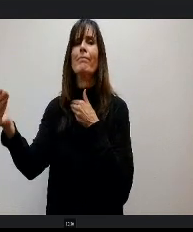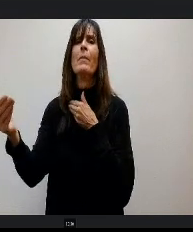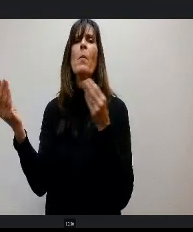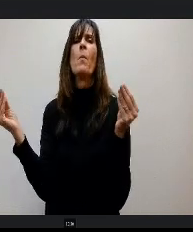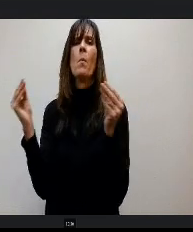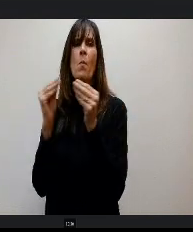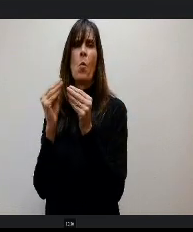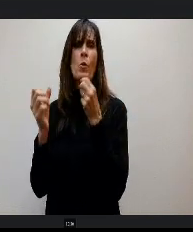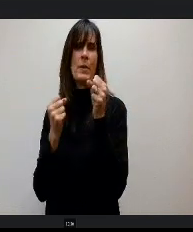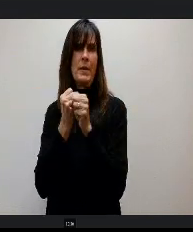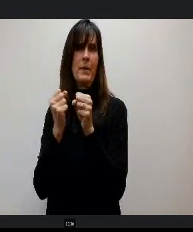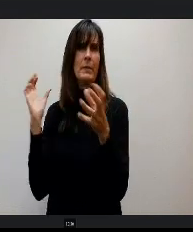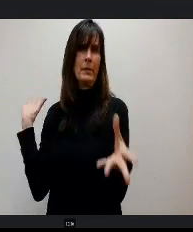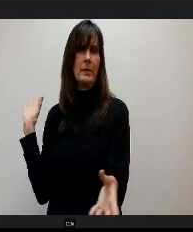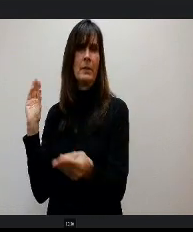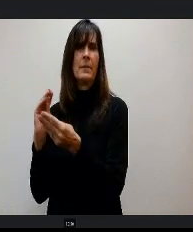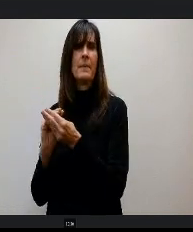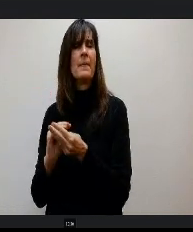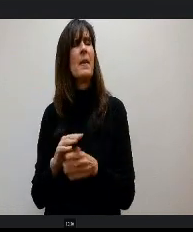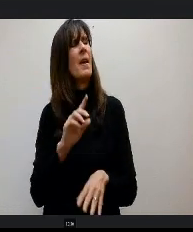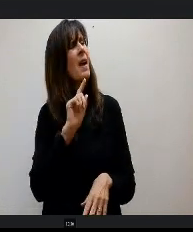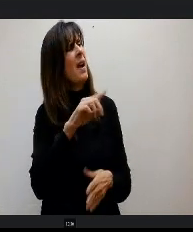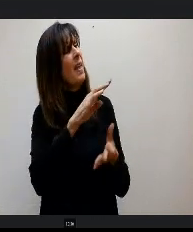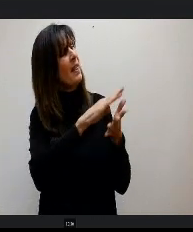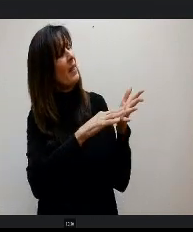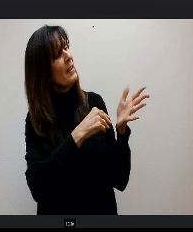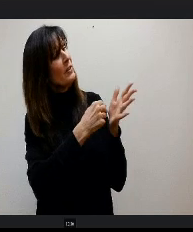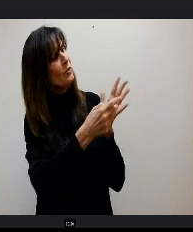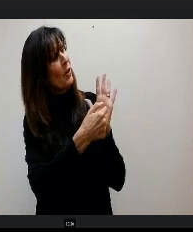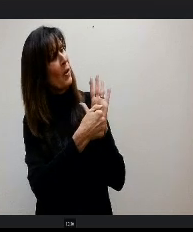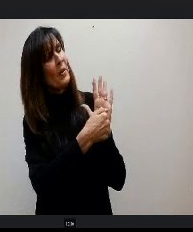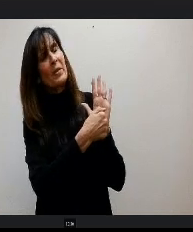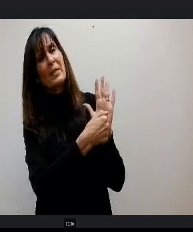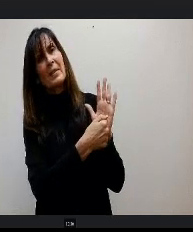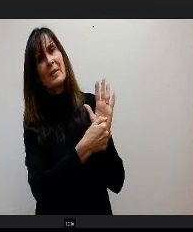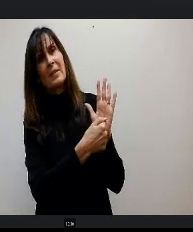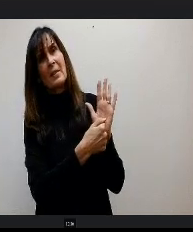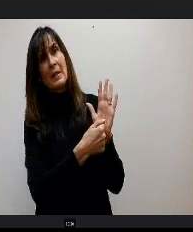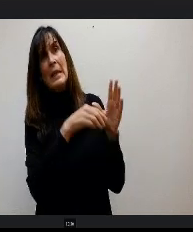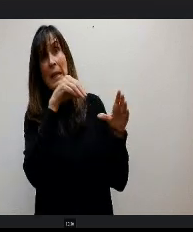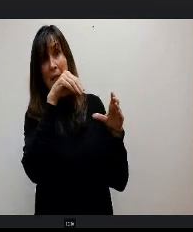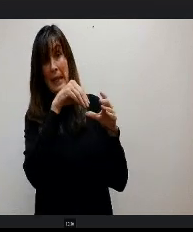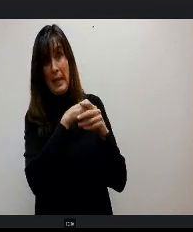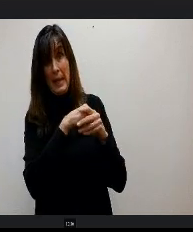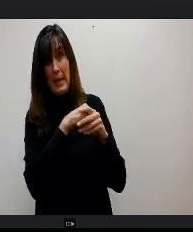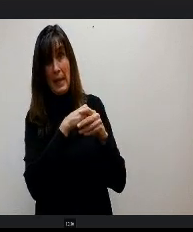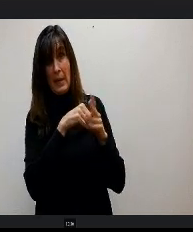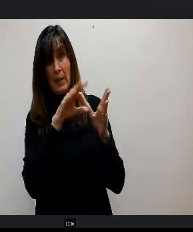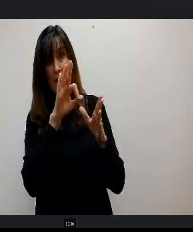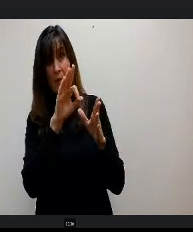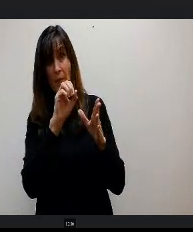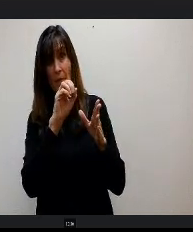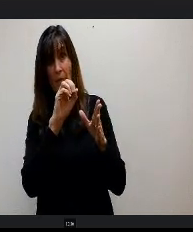In this chart that is being referenced, is actually in the fiscal note, so if anybody is online wants to see